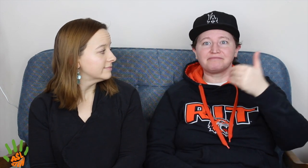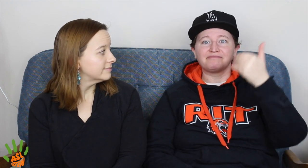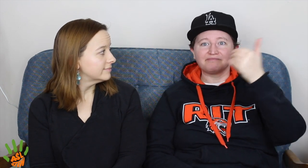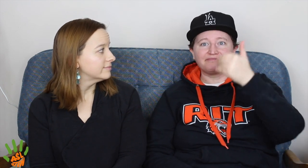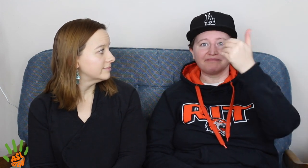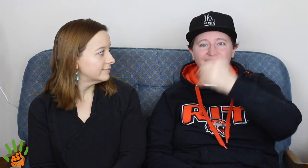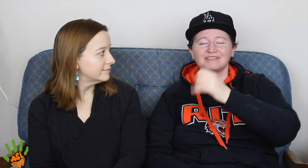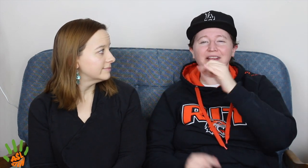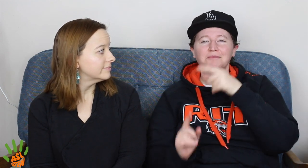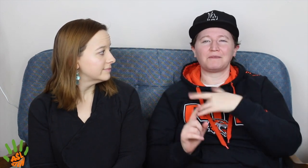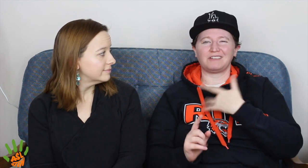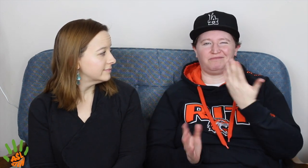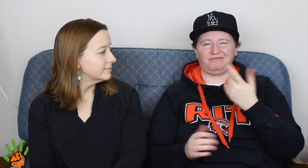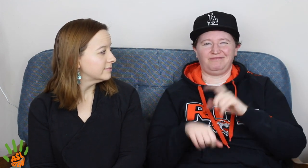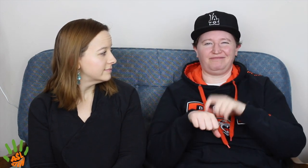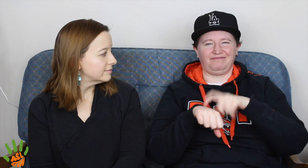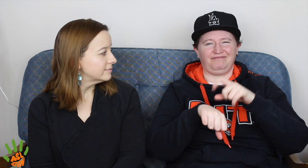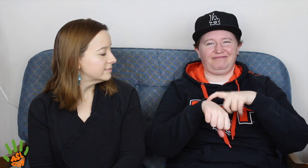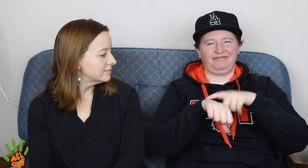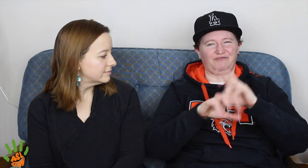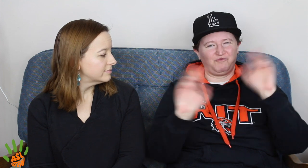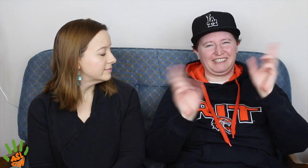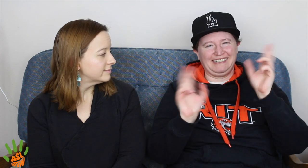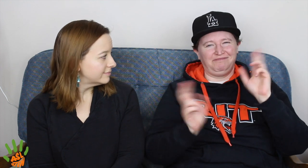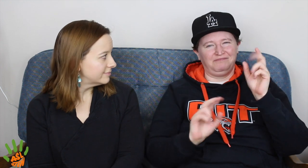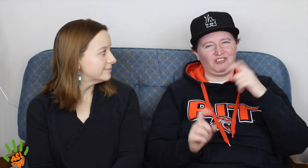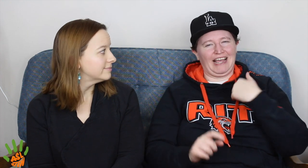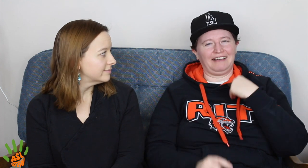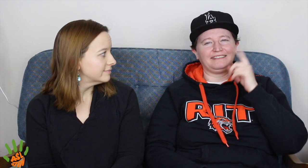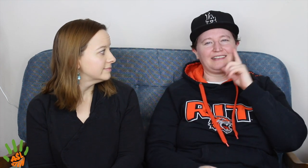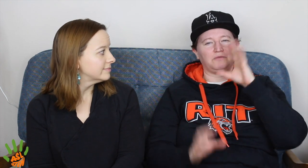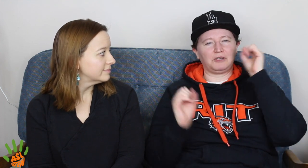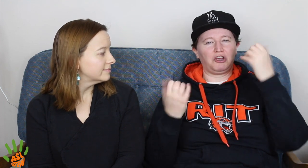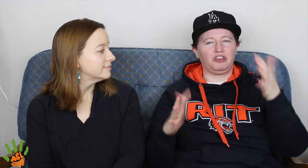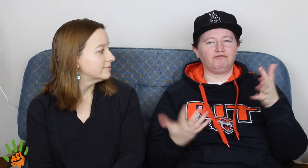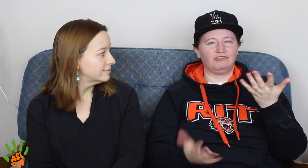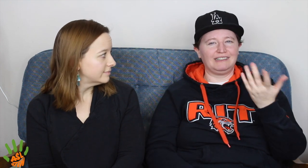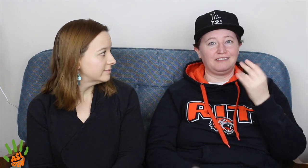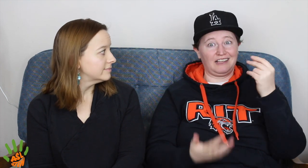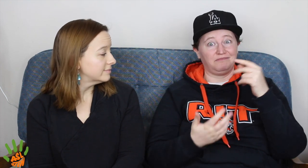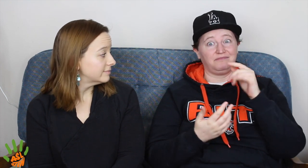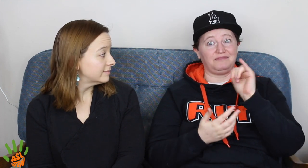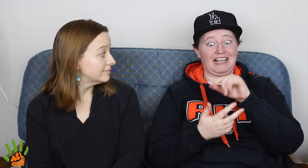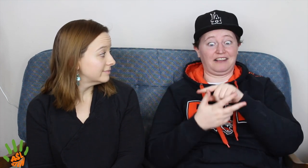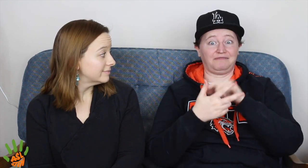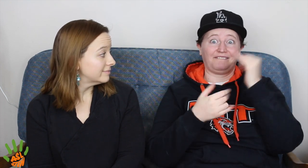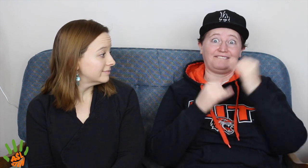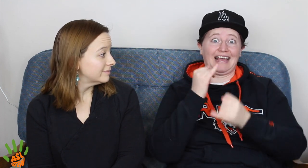They've always had hearing presidents. So, they felt it was time! They were ready to have a Deaf president.